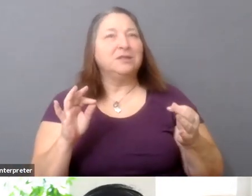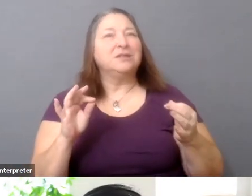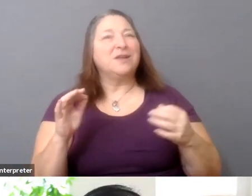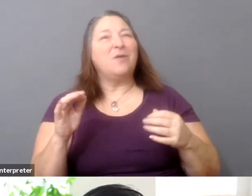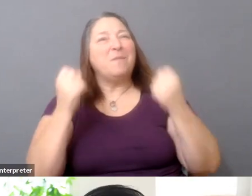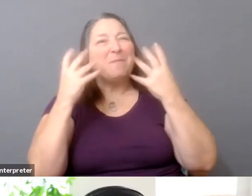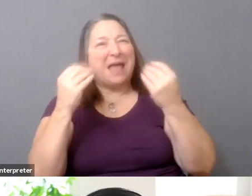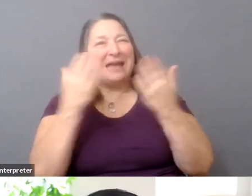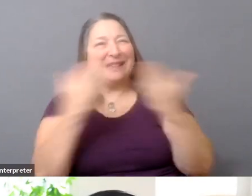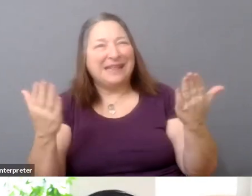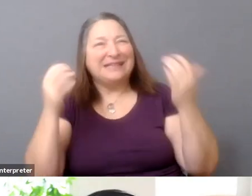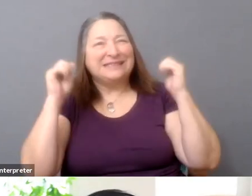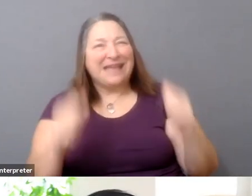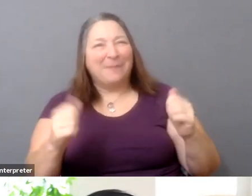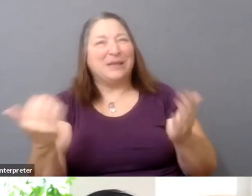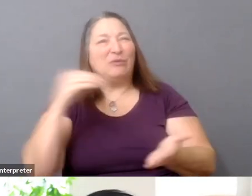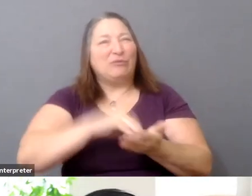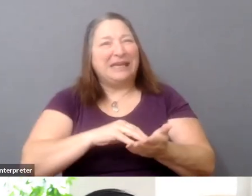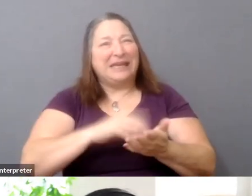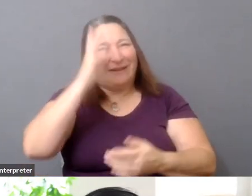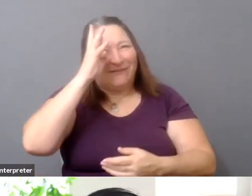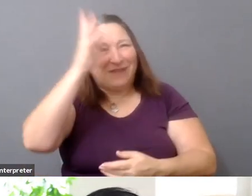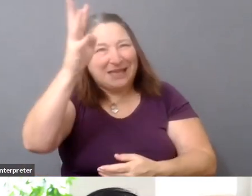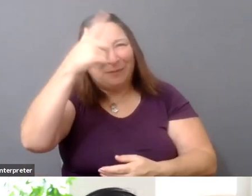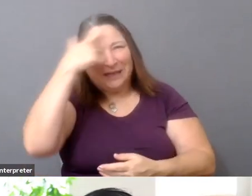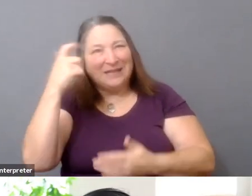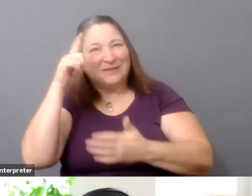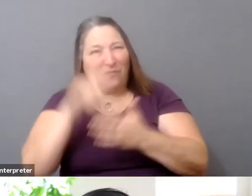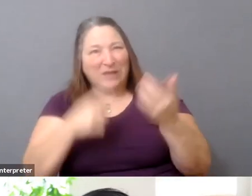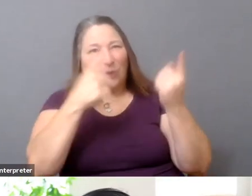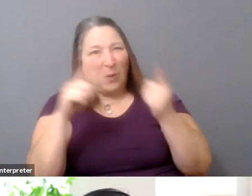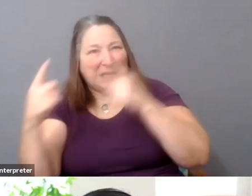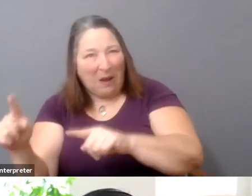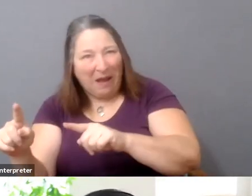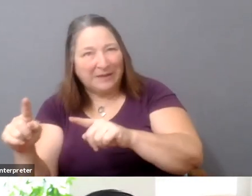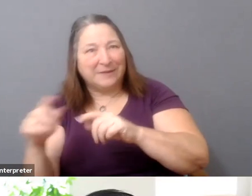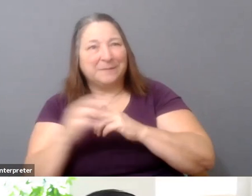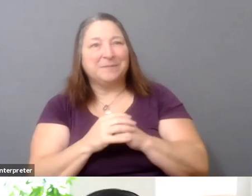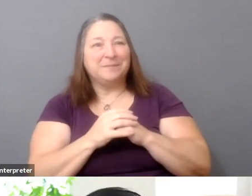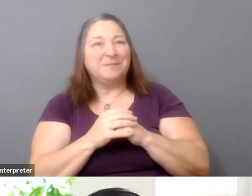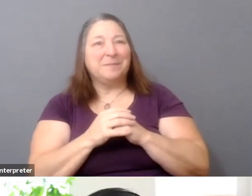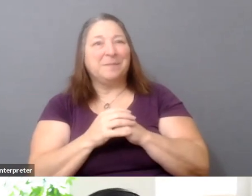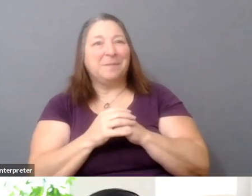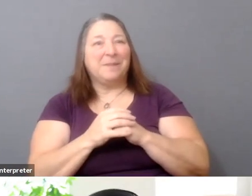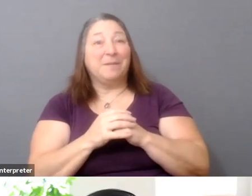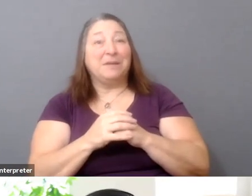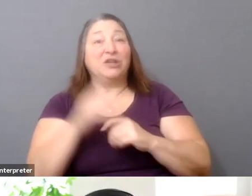because of what exists. But I think it's probably going to be emergent. It's hard to-- it's hard to engineer.